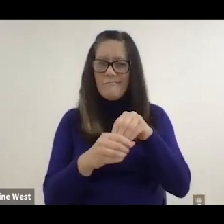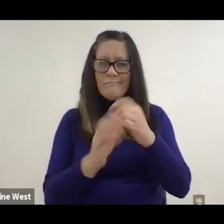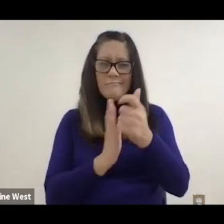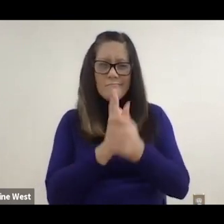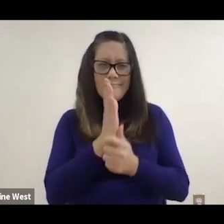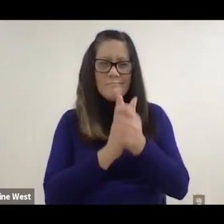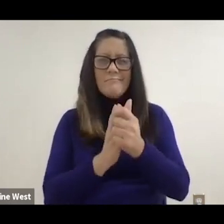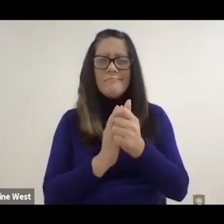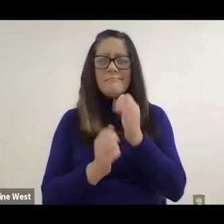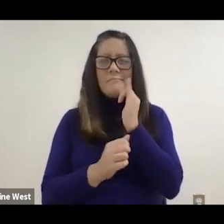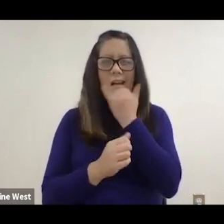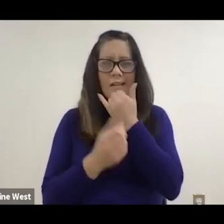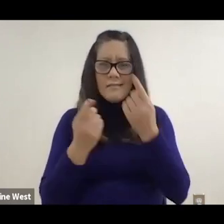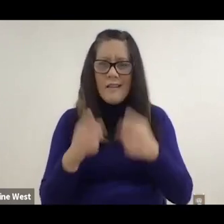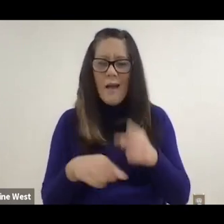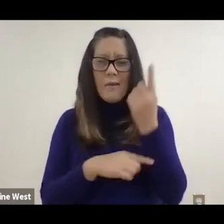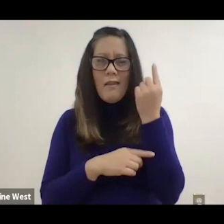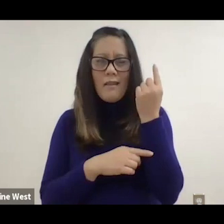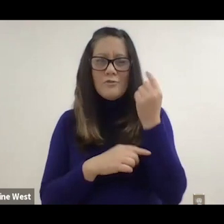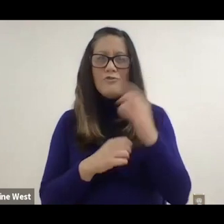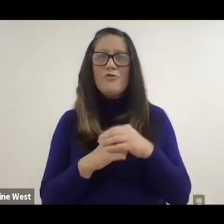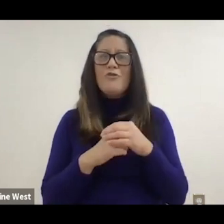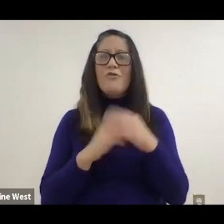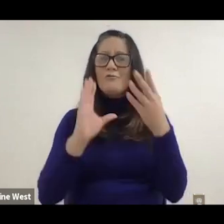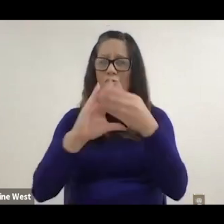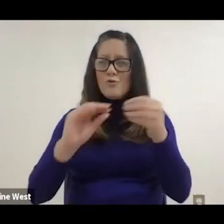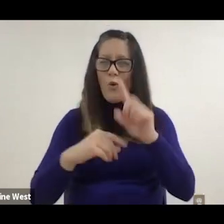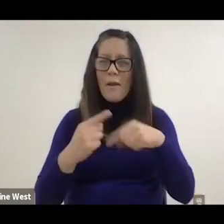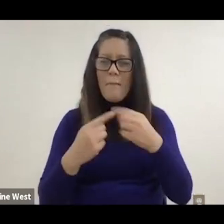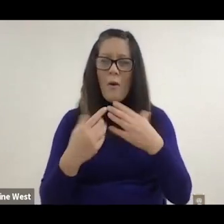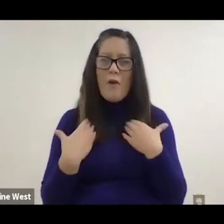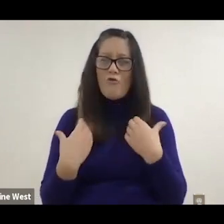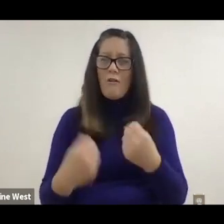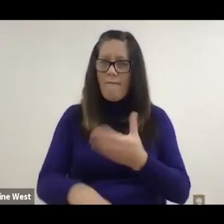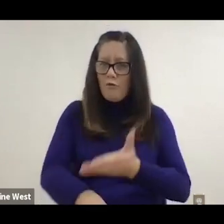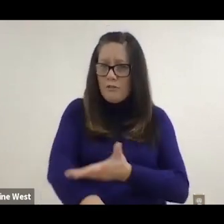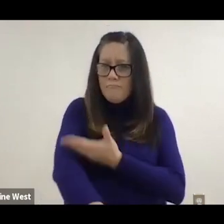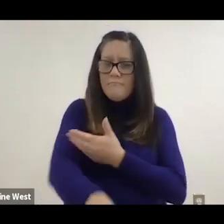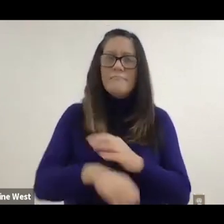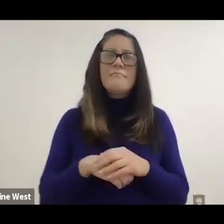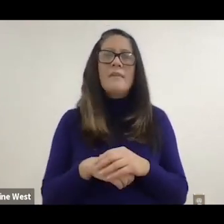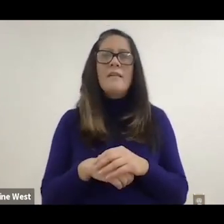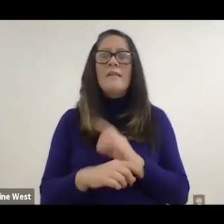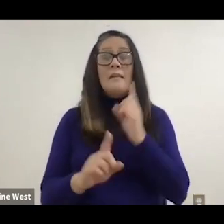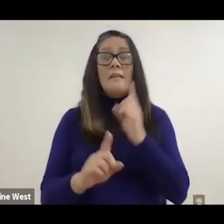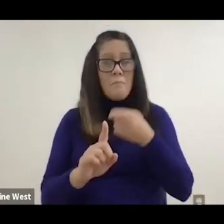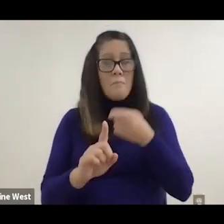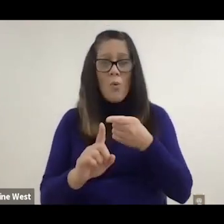last year about my recovery so. It's just about getting people are